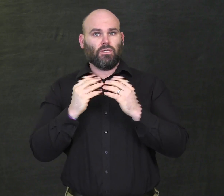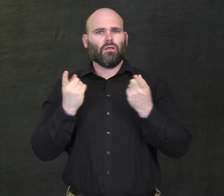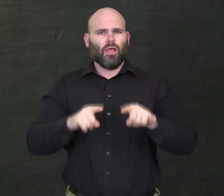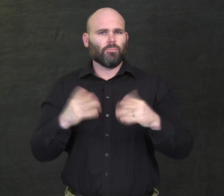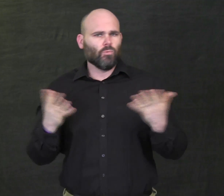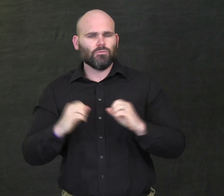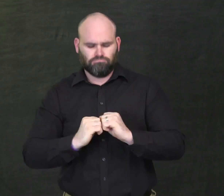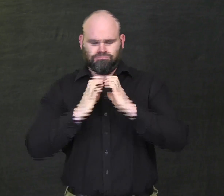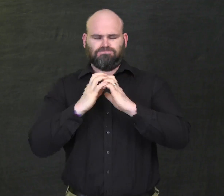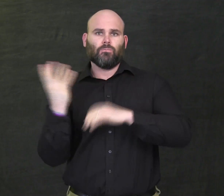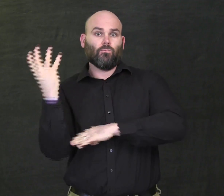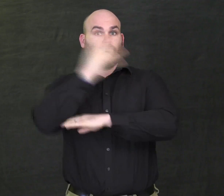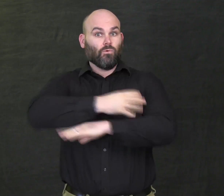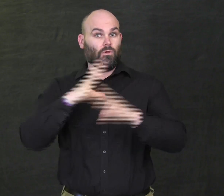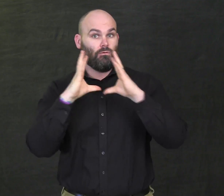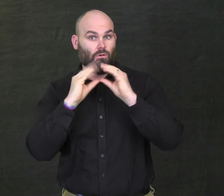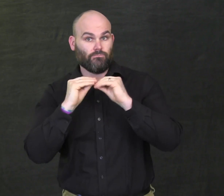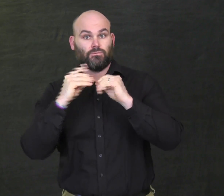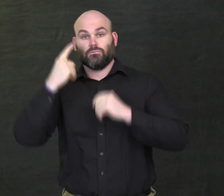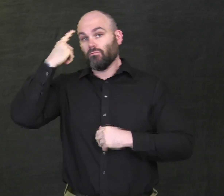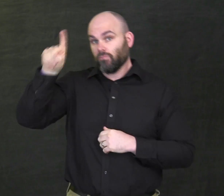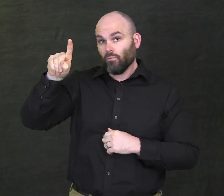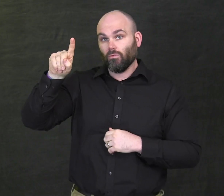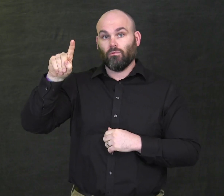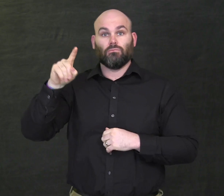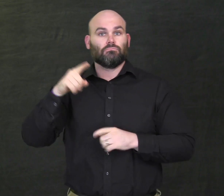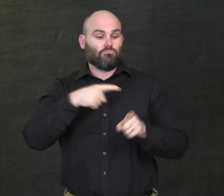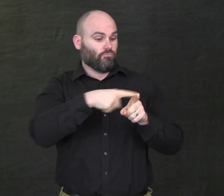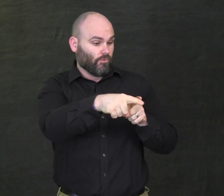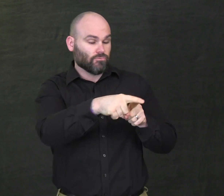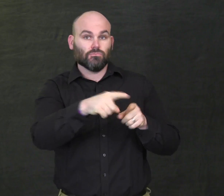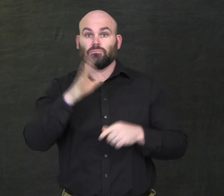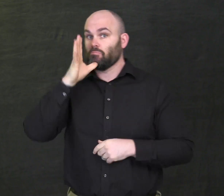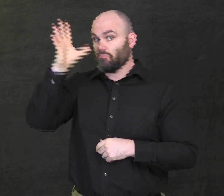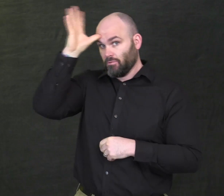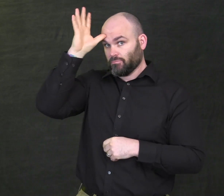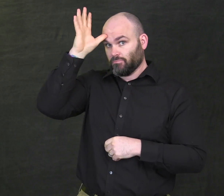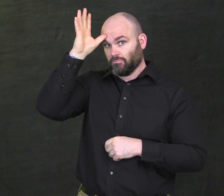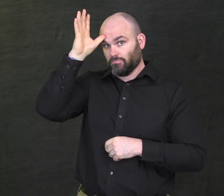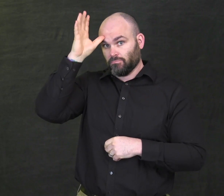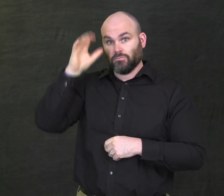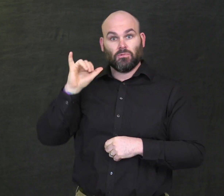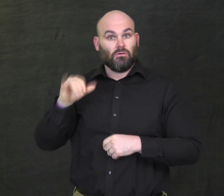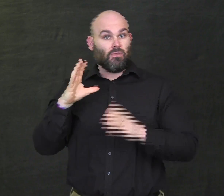The result is the four-day symposium for professionals and parents.